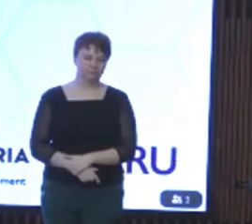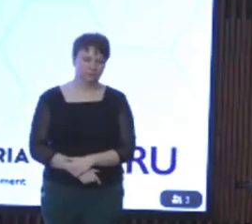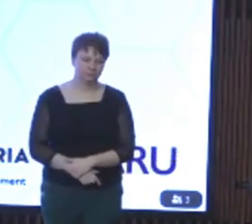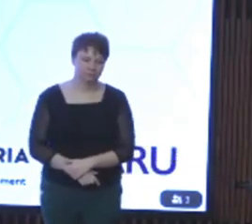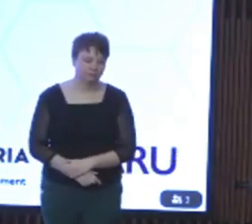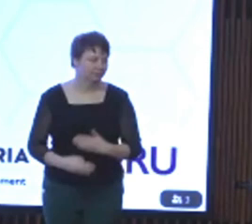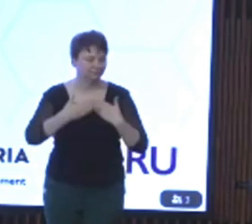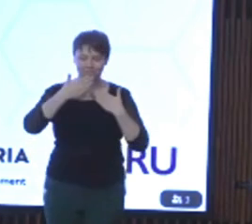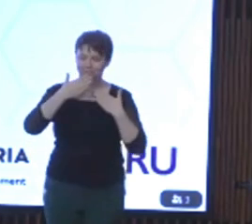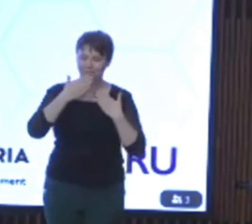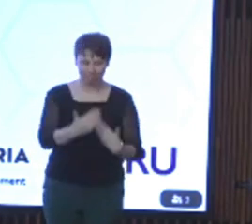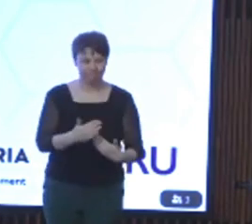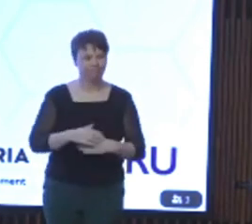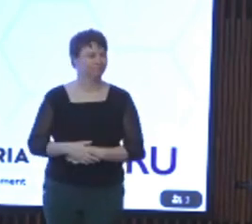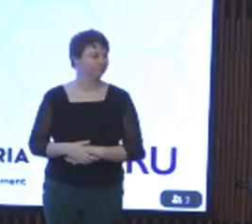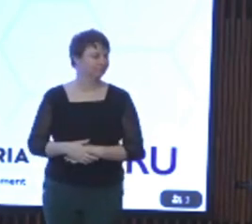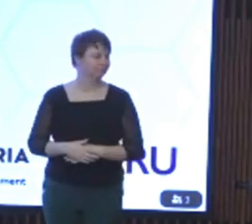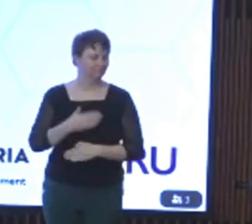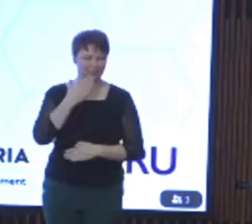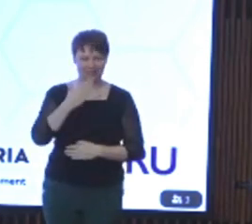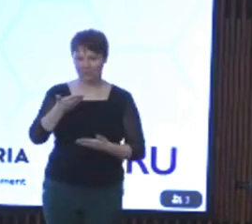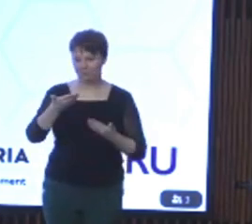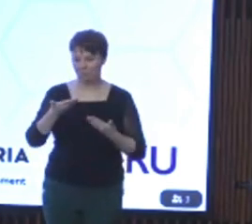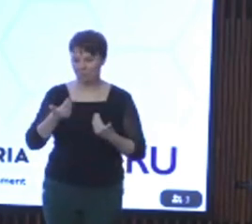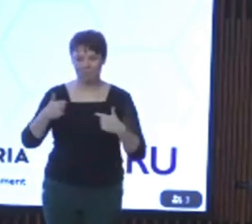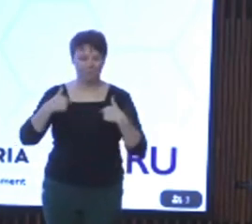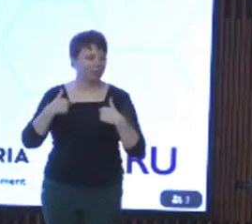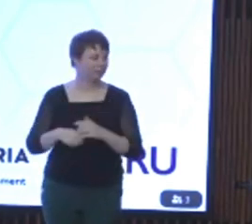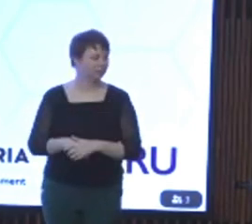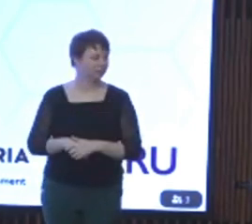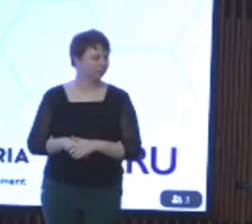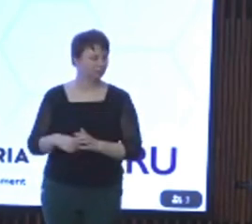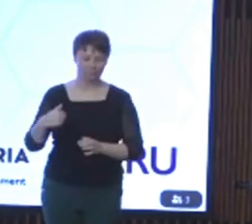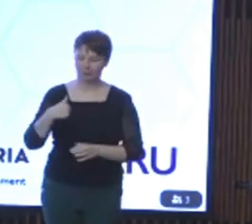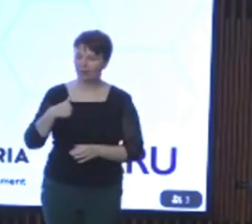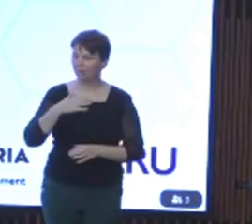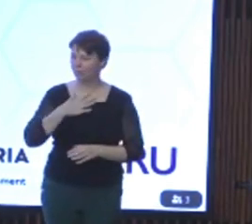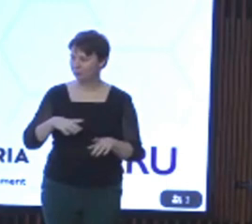Thank you very much and thank you for that warm welcome. Can I also begin by acknowledging the